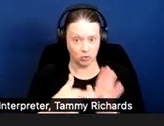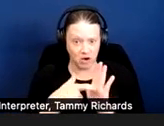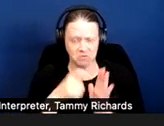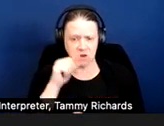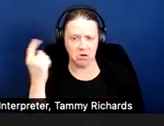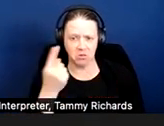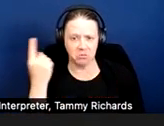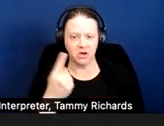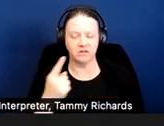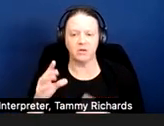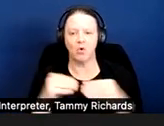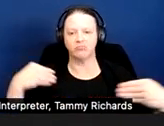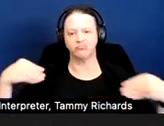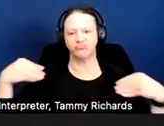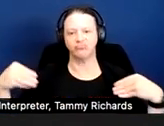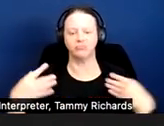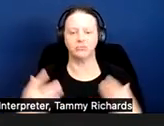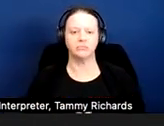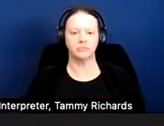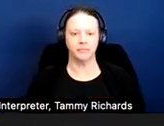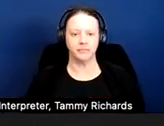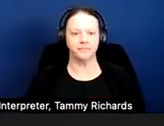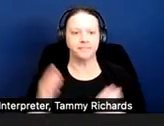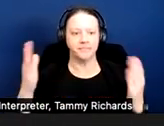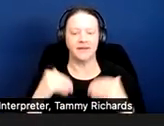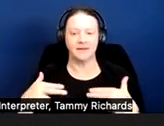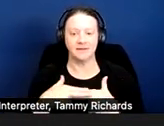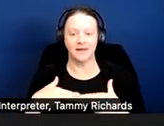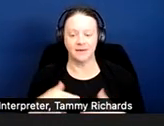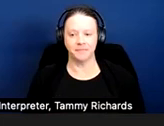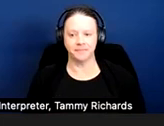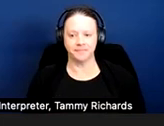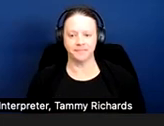It's a lot more flexible than that. Next slide.